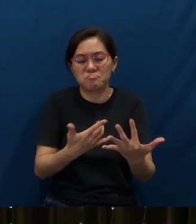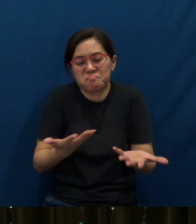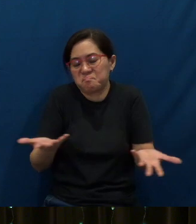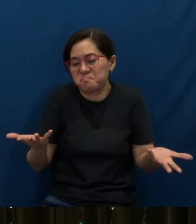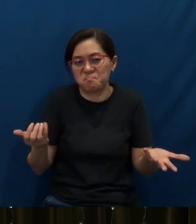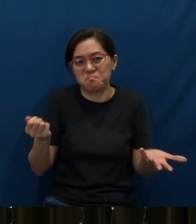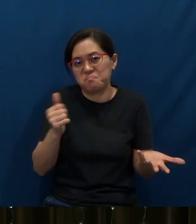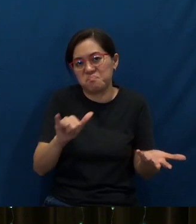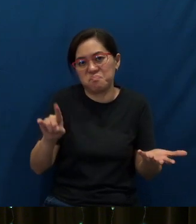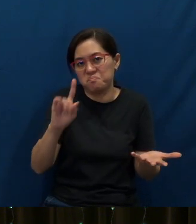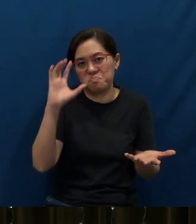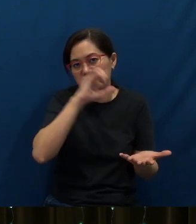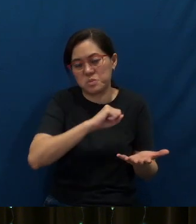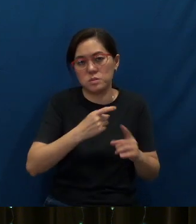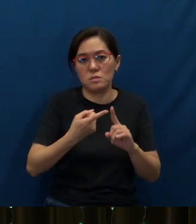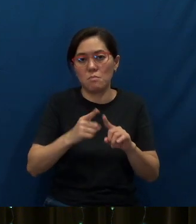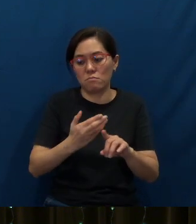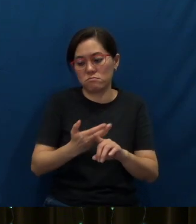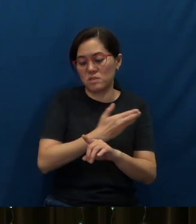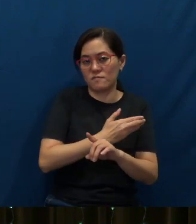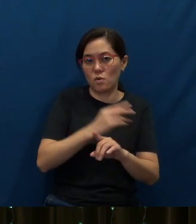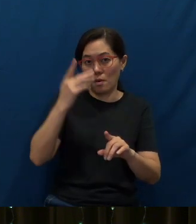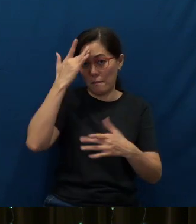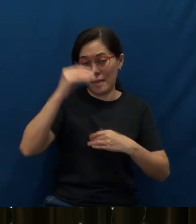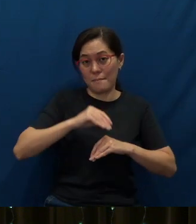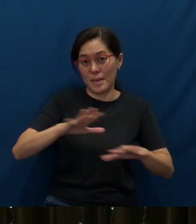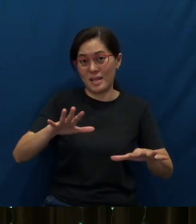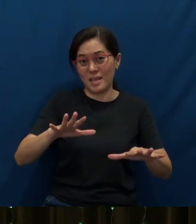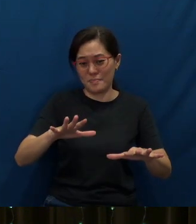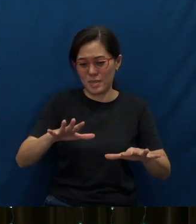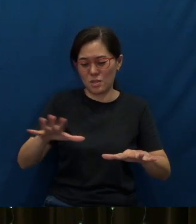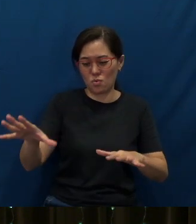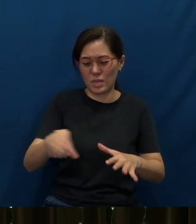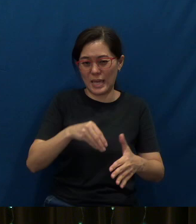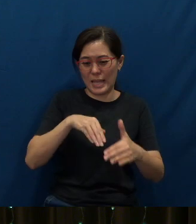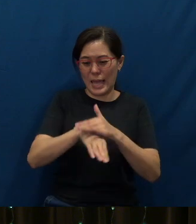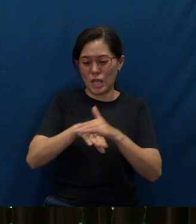But even before the pandemic, getting entry visas into all those more restrictive